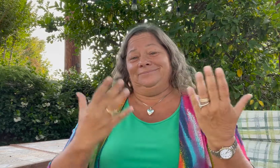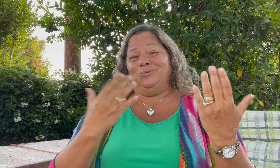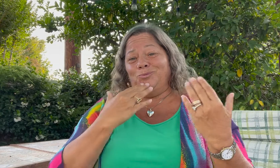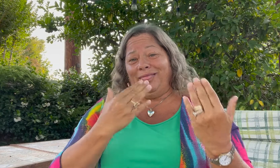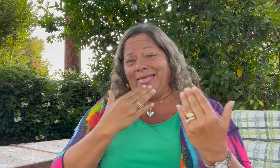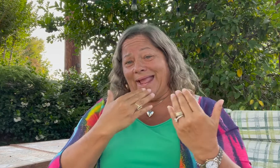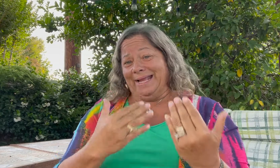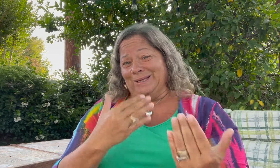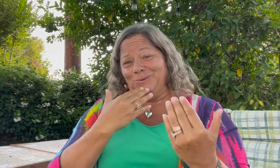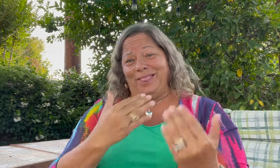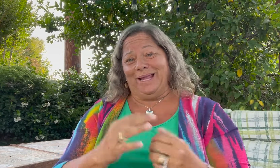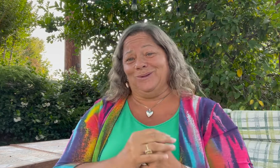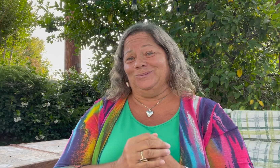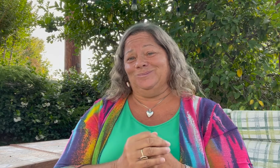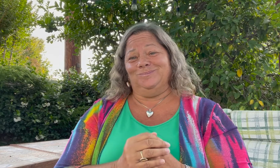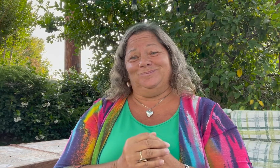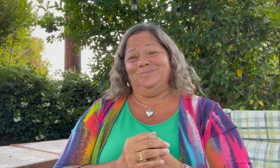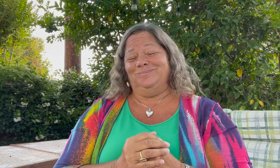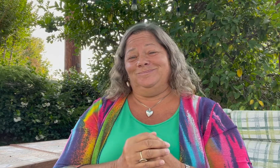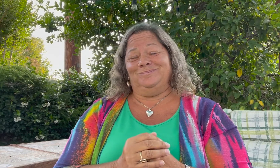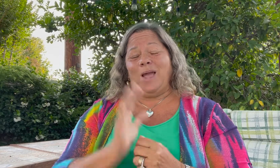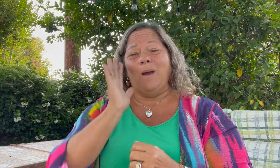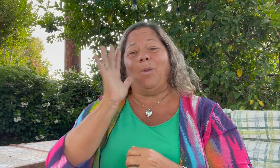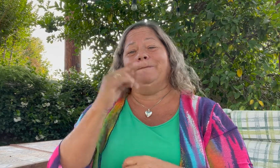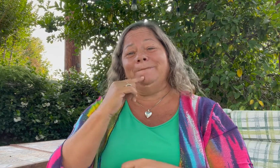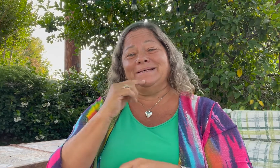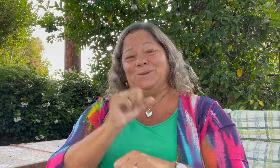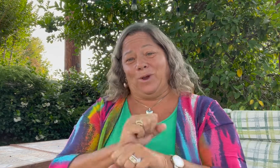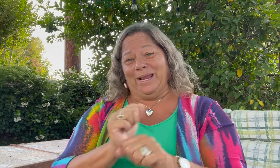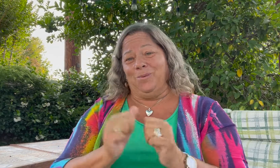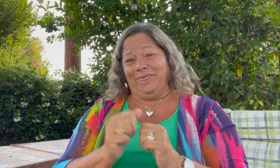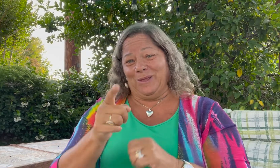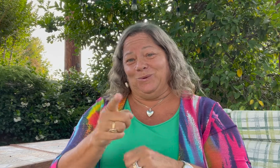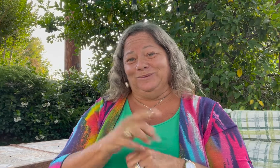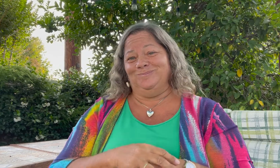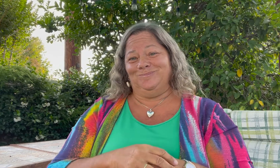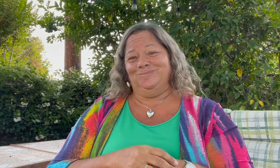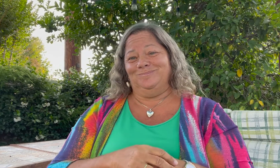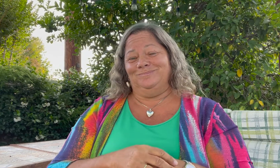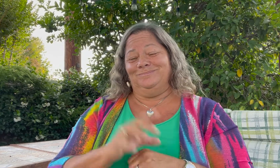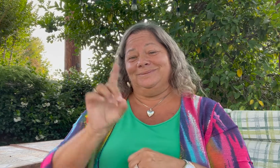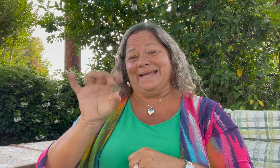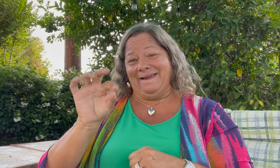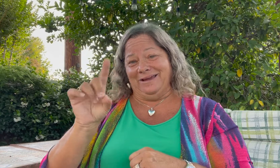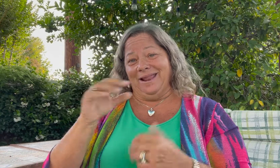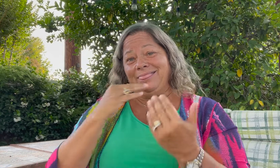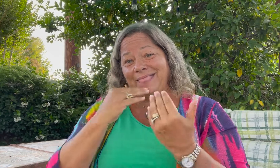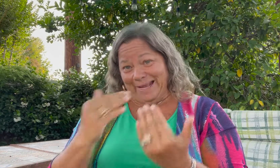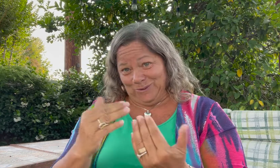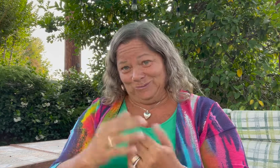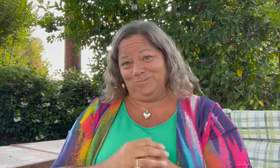I really want to thank you. I will miss working with you. Thank you, David